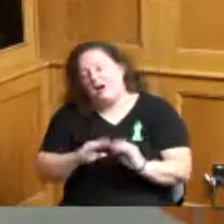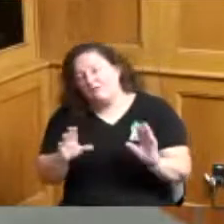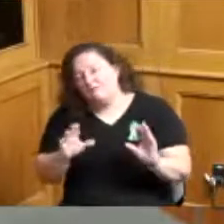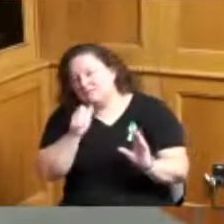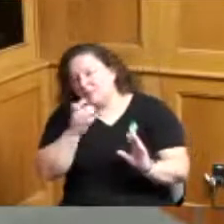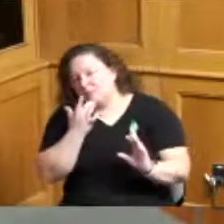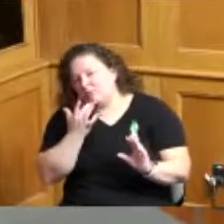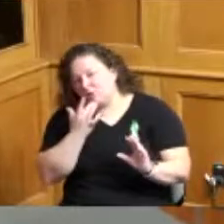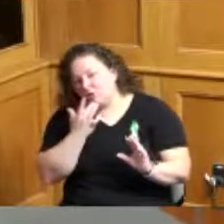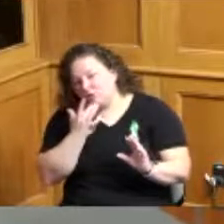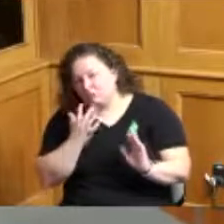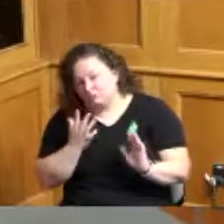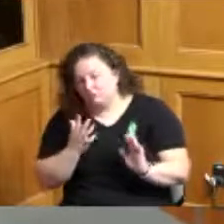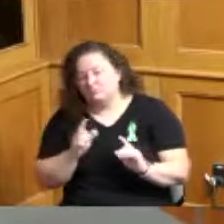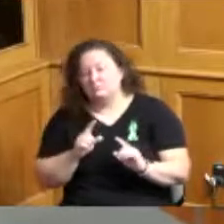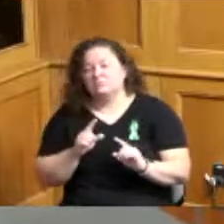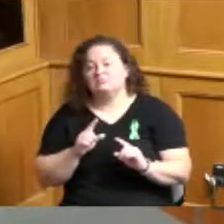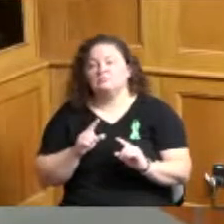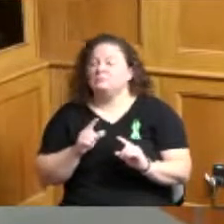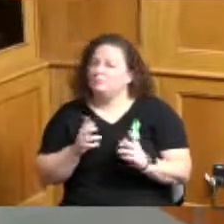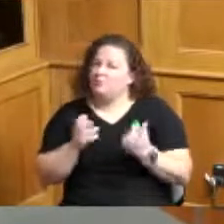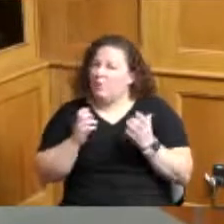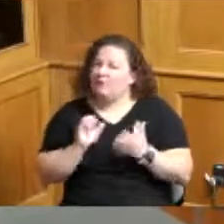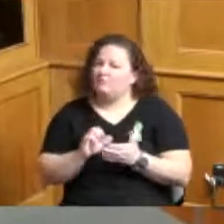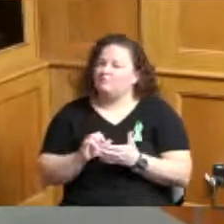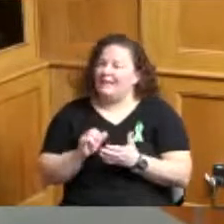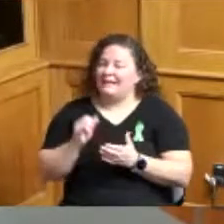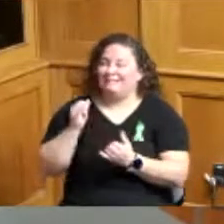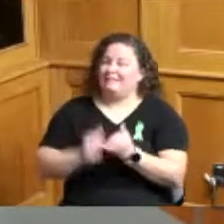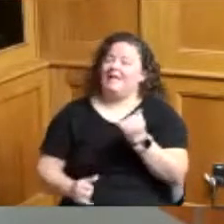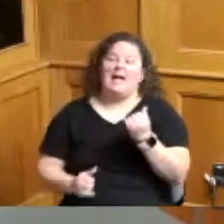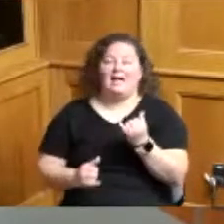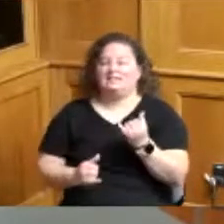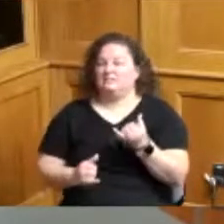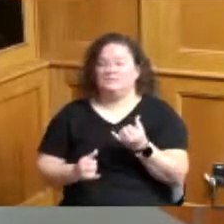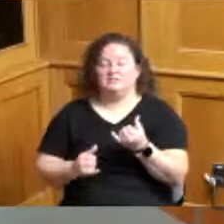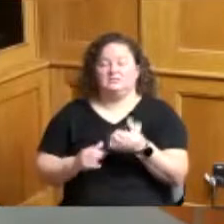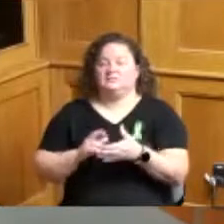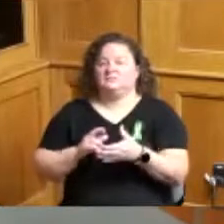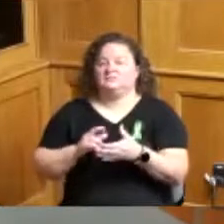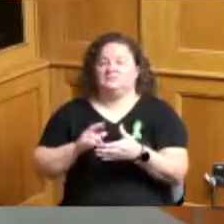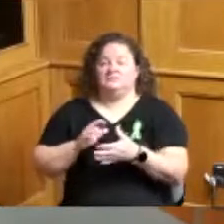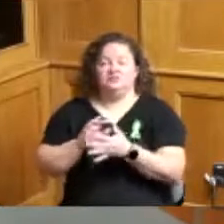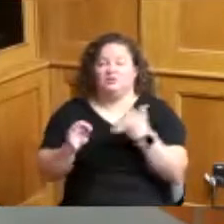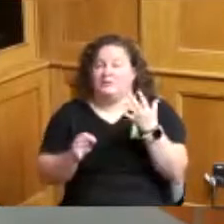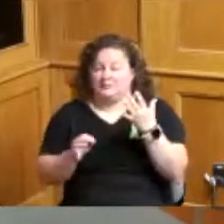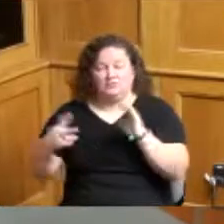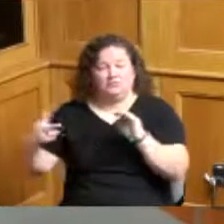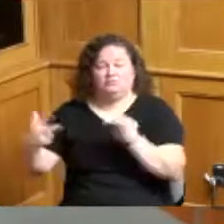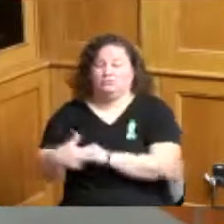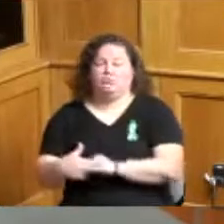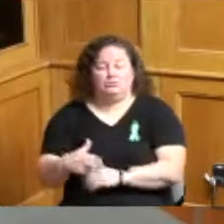we hope for it to be a last resort certification is another tool bringing sort of legal actions